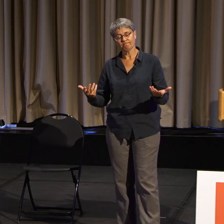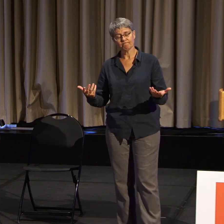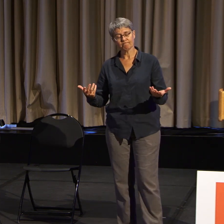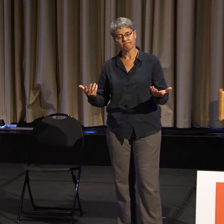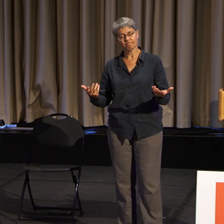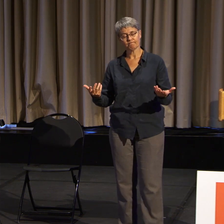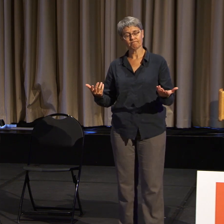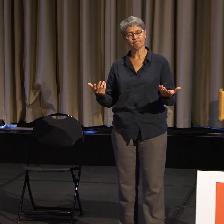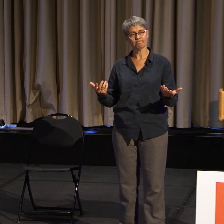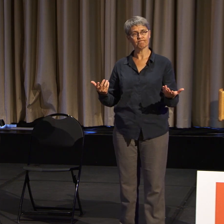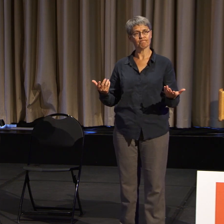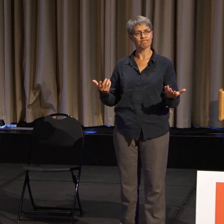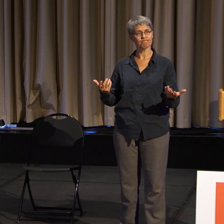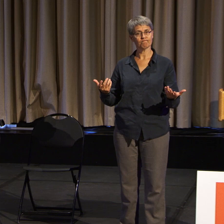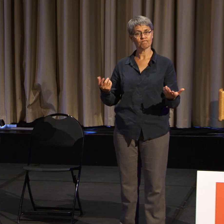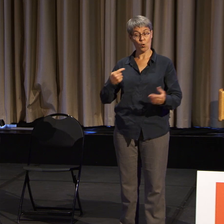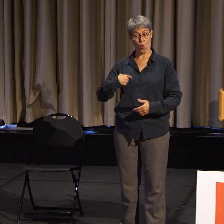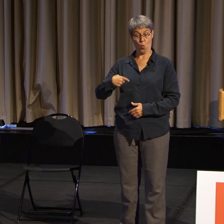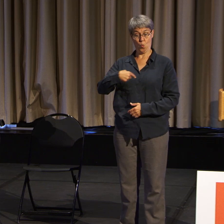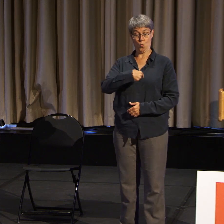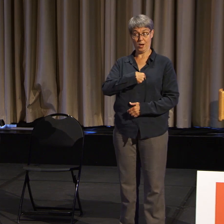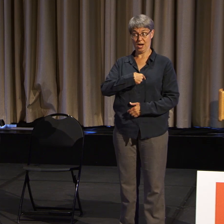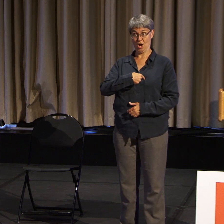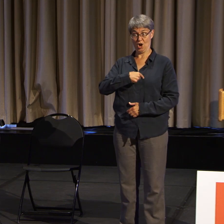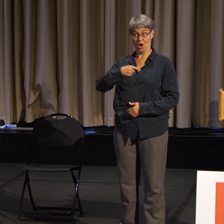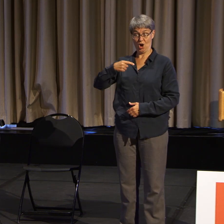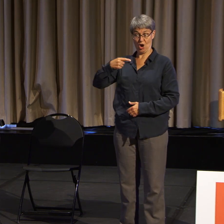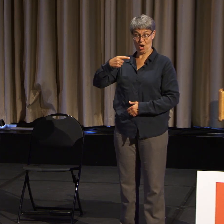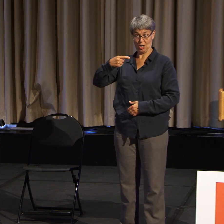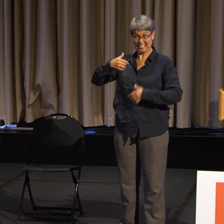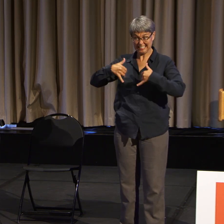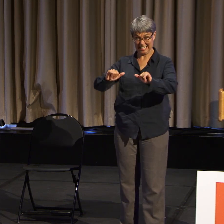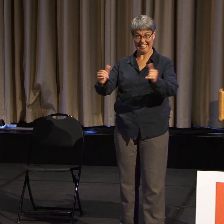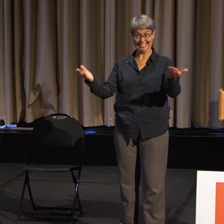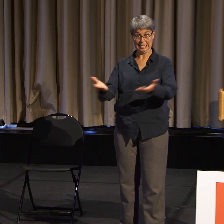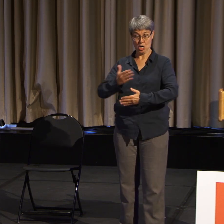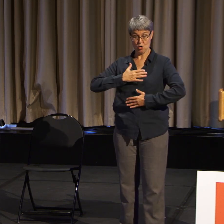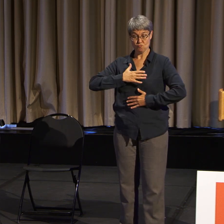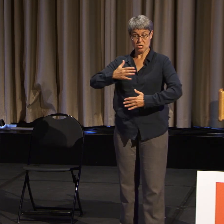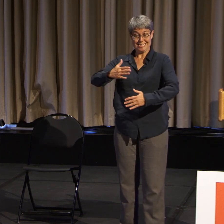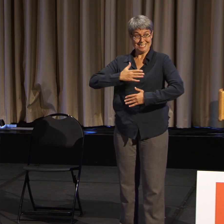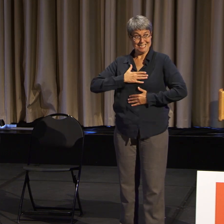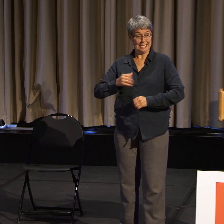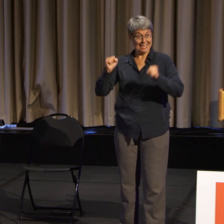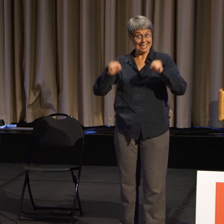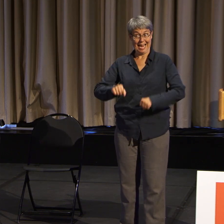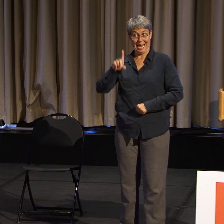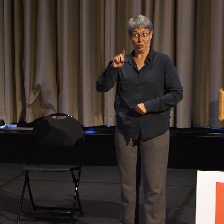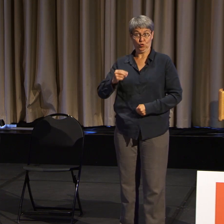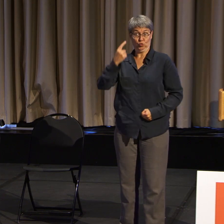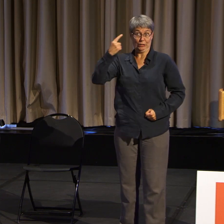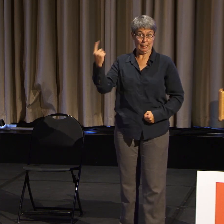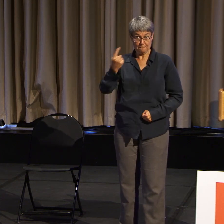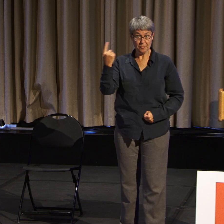So as long as we're out there alive and breathing and can do what we can do, we just